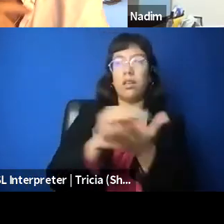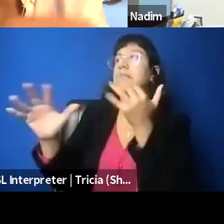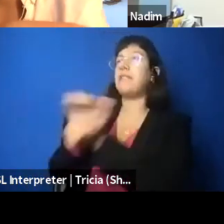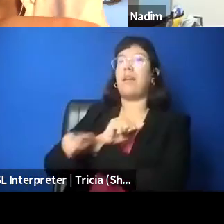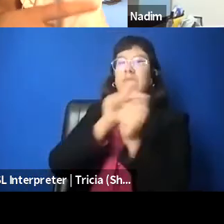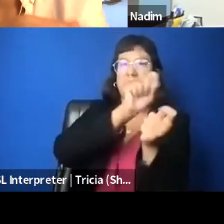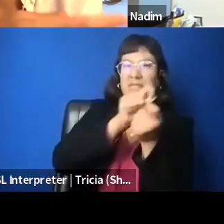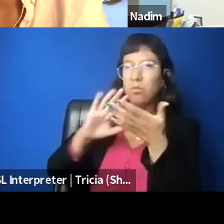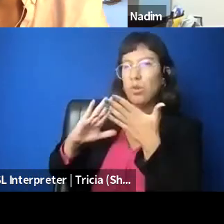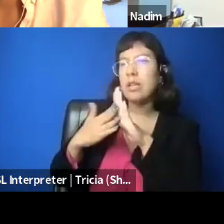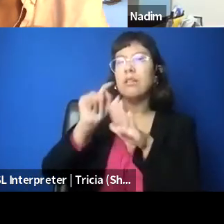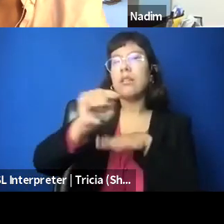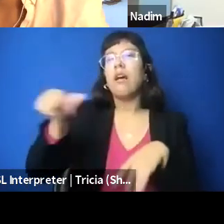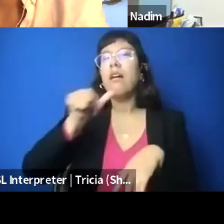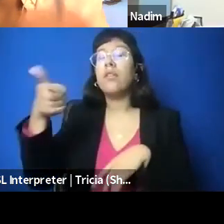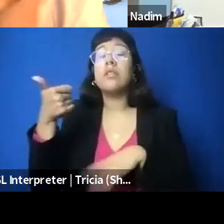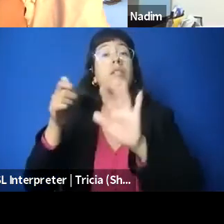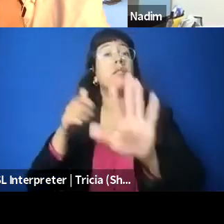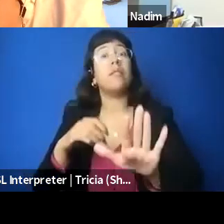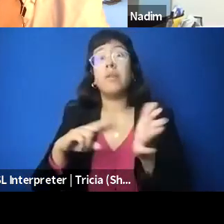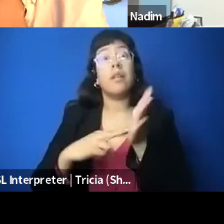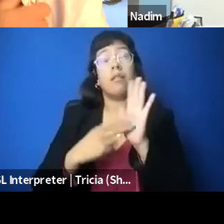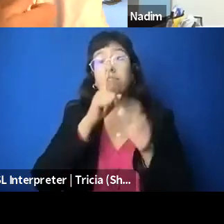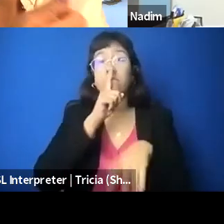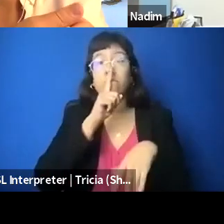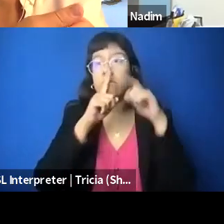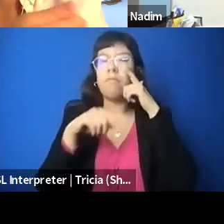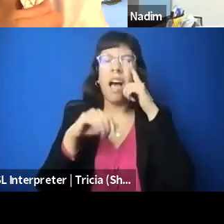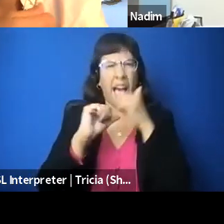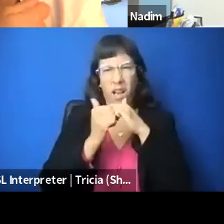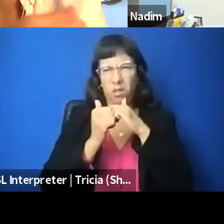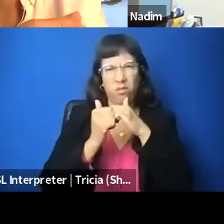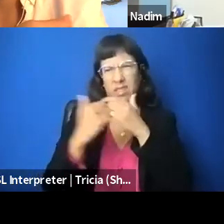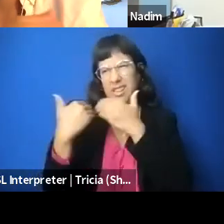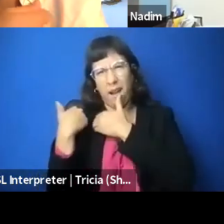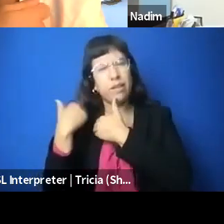creative ways to hold accountable a lot of these groups and these individuals